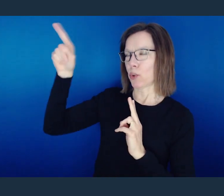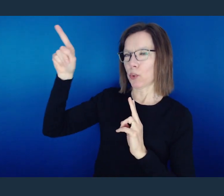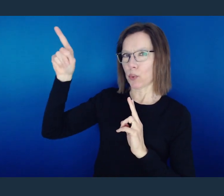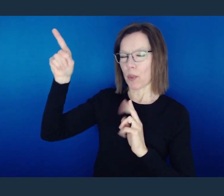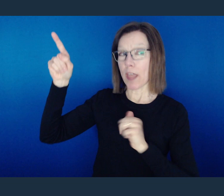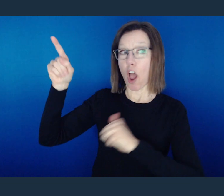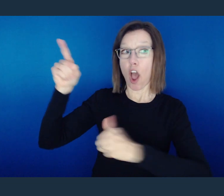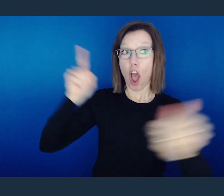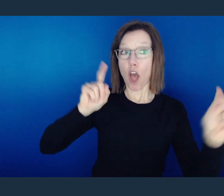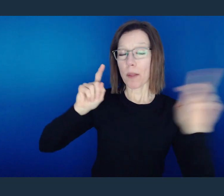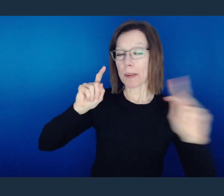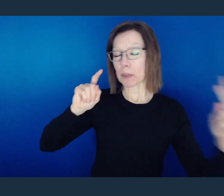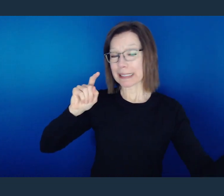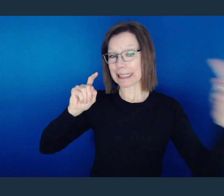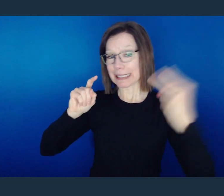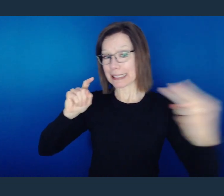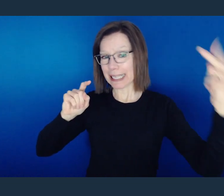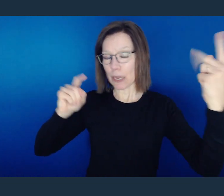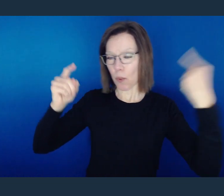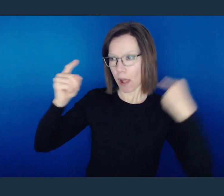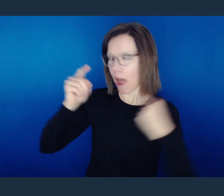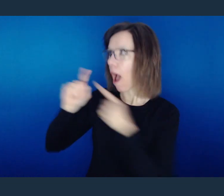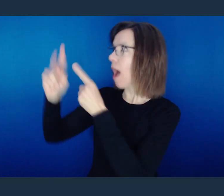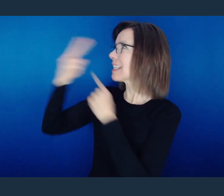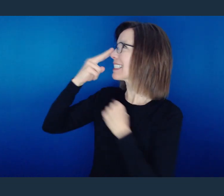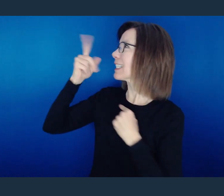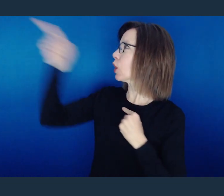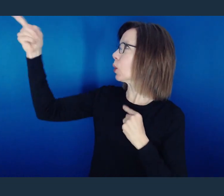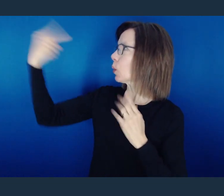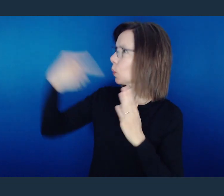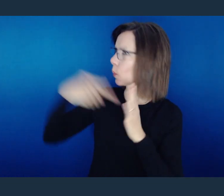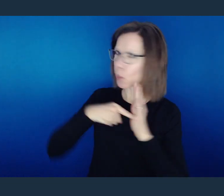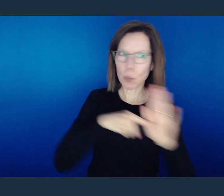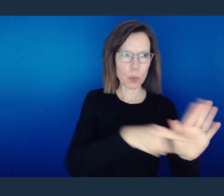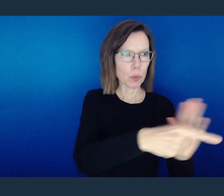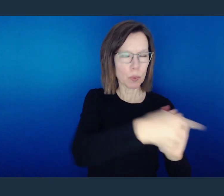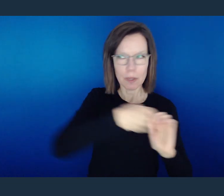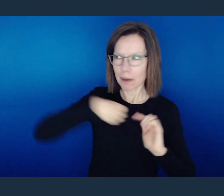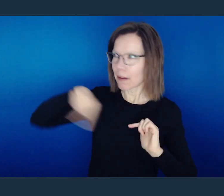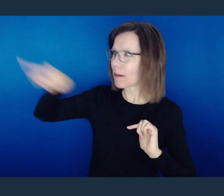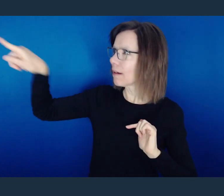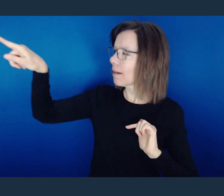That in our walk, others might bear witness to who You are and what You have done in our